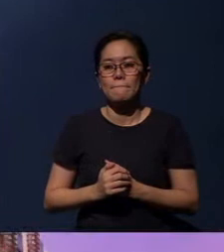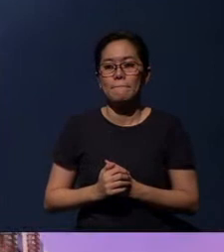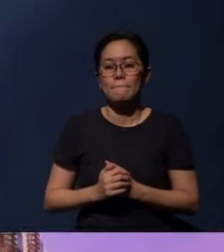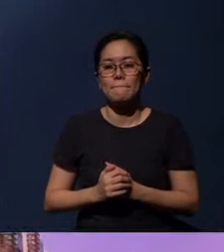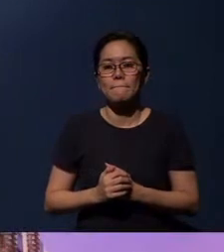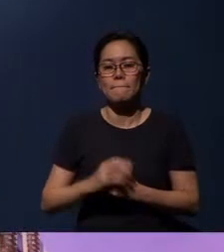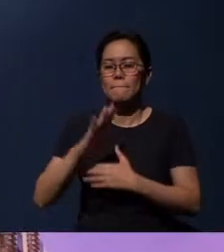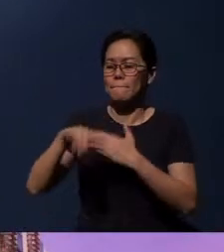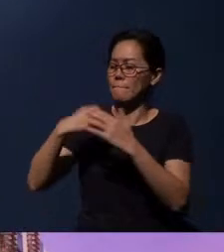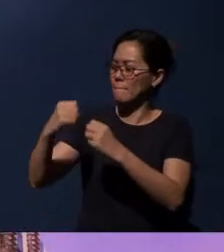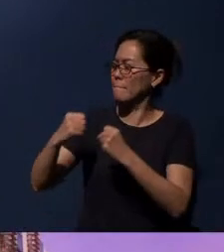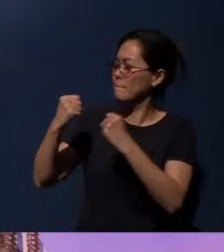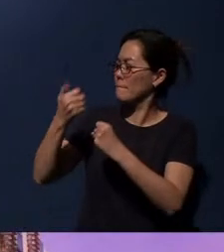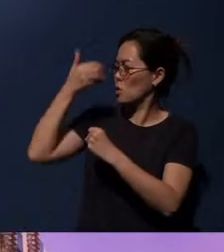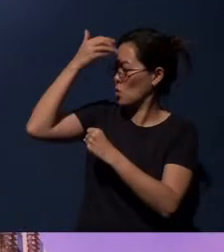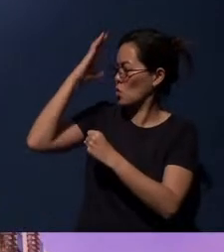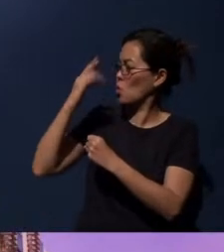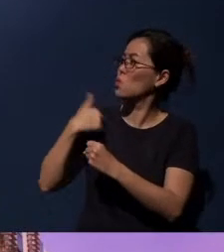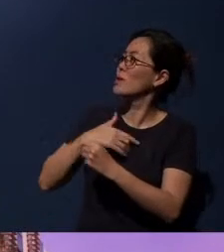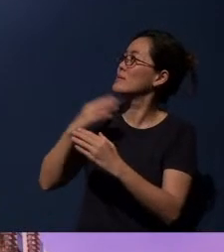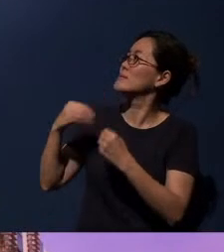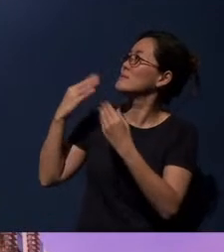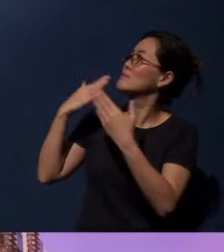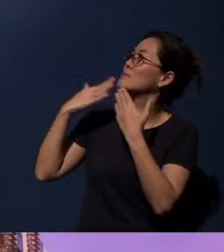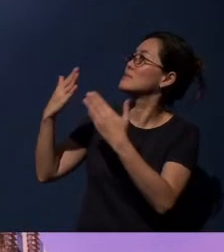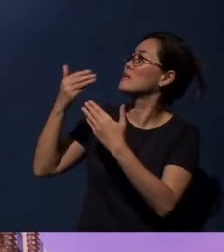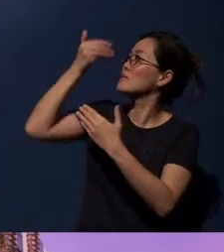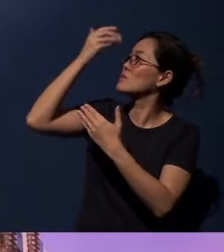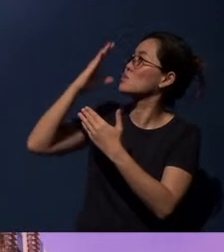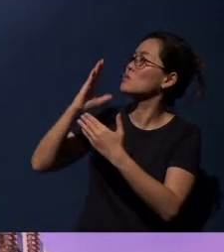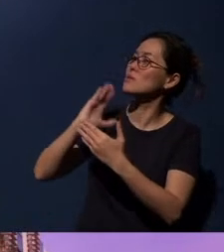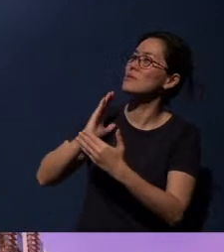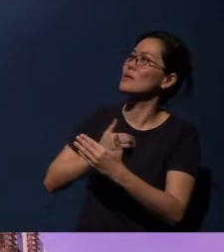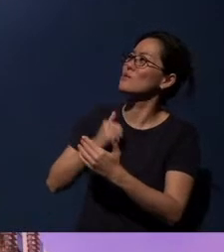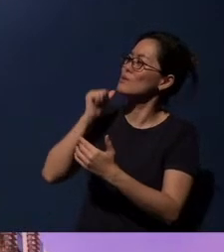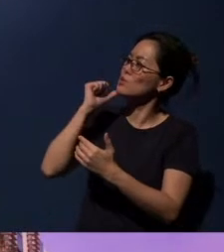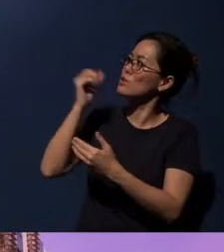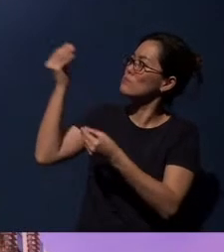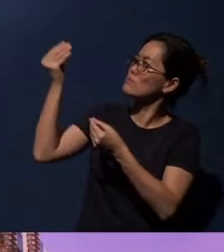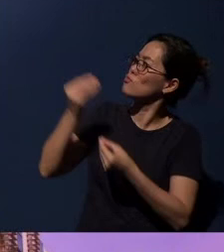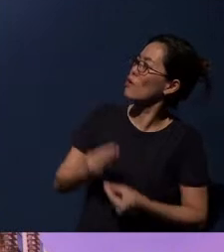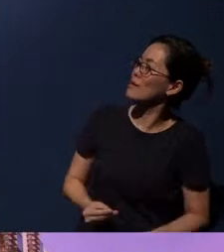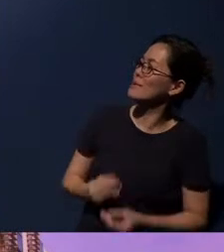Almighty God, we give thanks to You, O God for our daily Providence